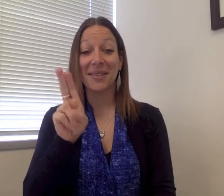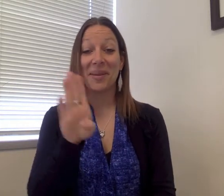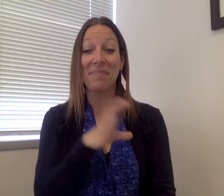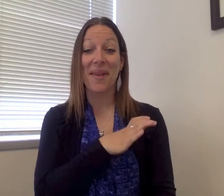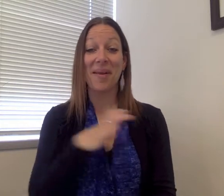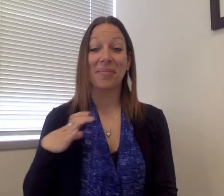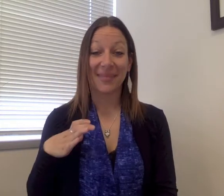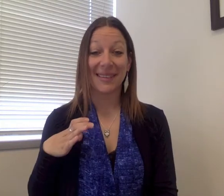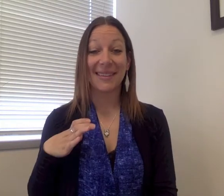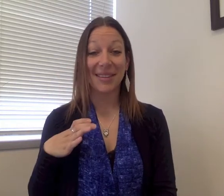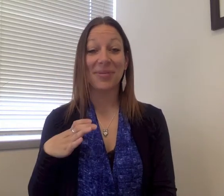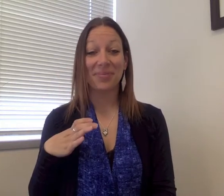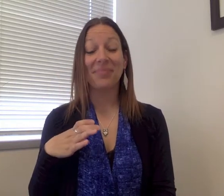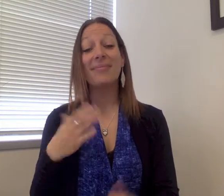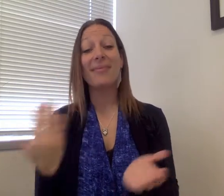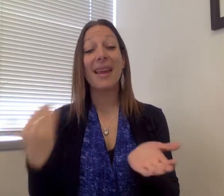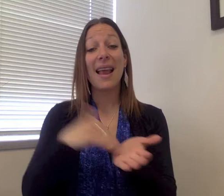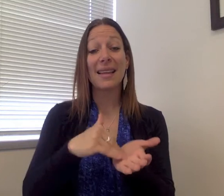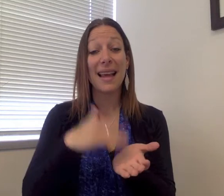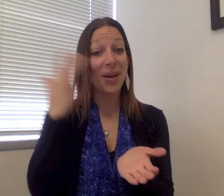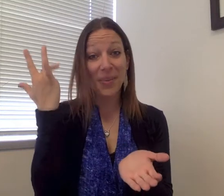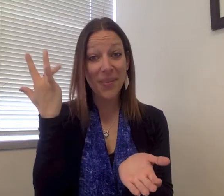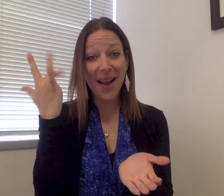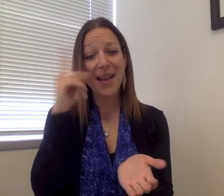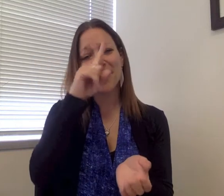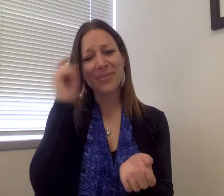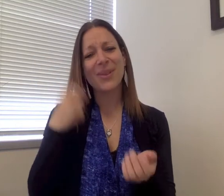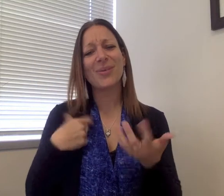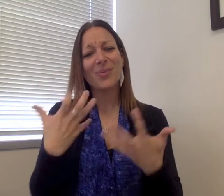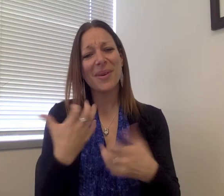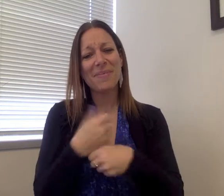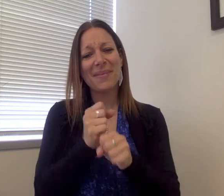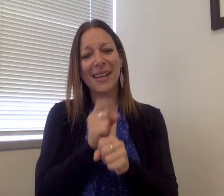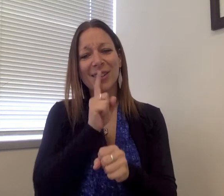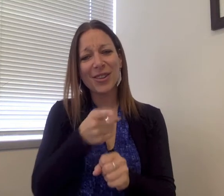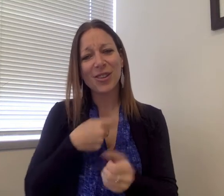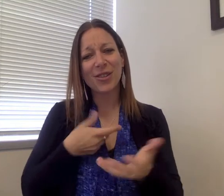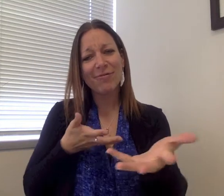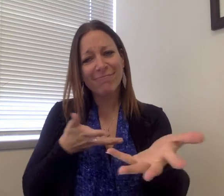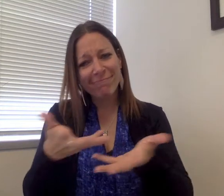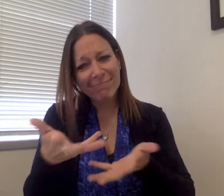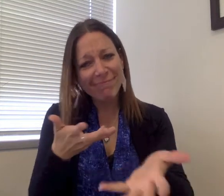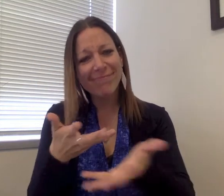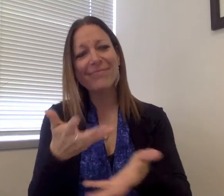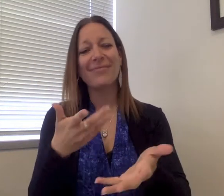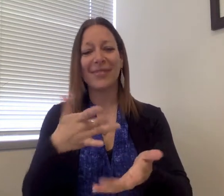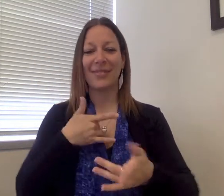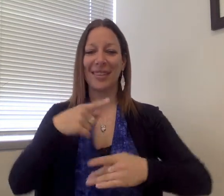to reach out to the subcommittee. We want to make sure that your thoughts and concerns